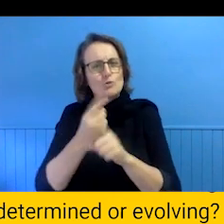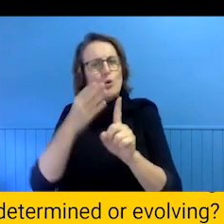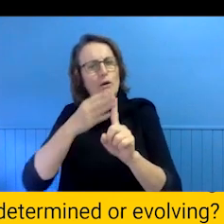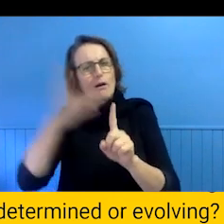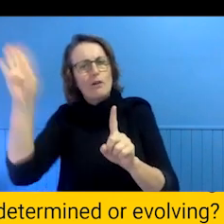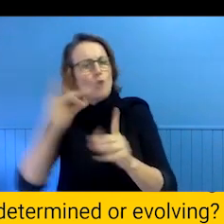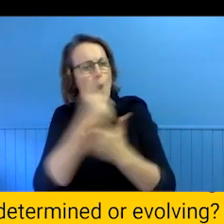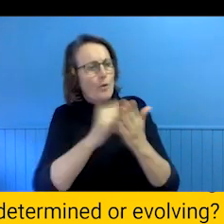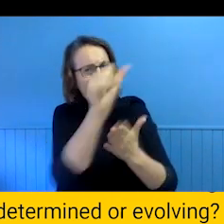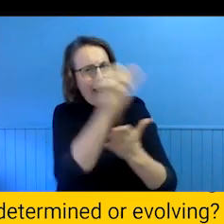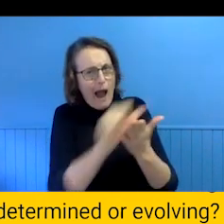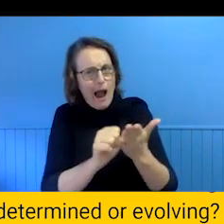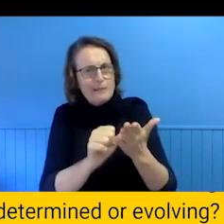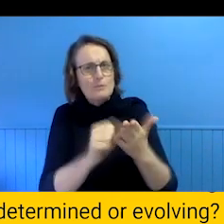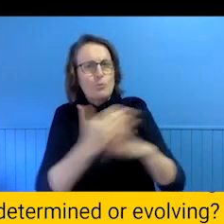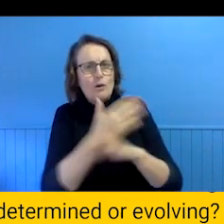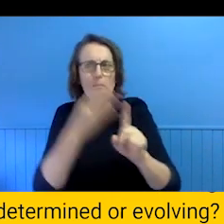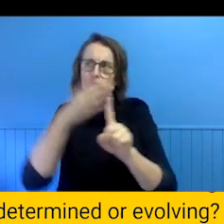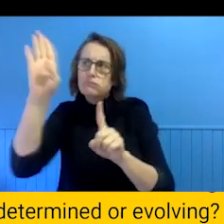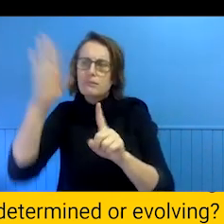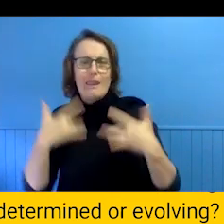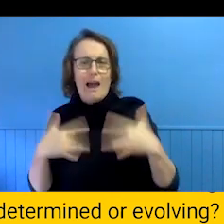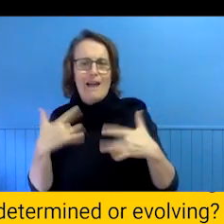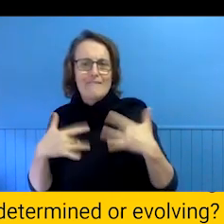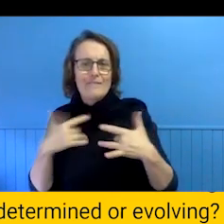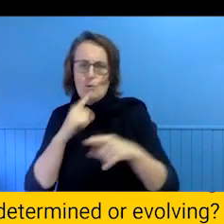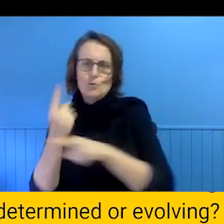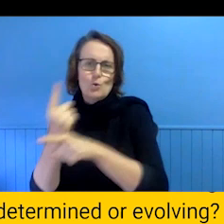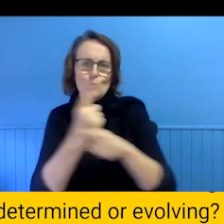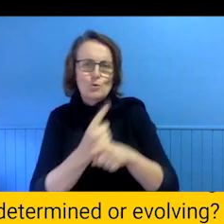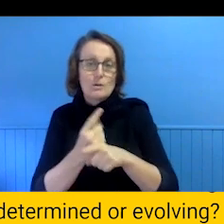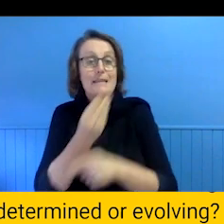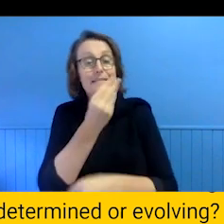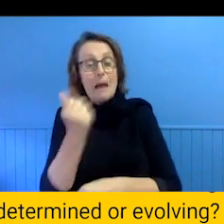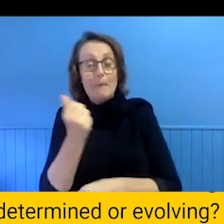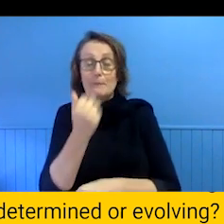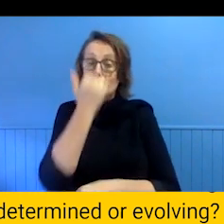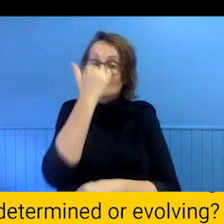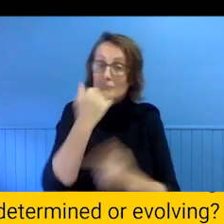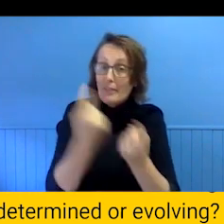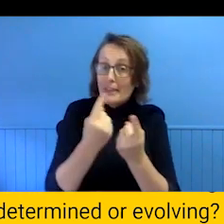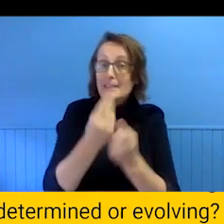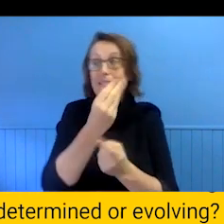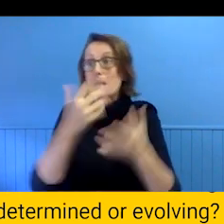So these are some fundamentals. Some are massive and ongoing in terms of